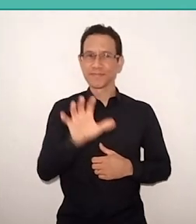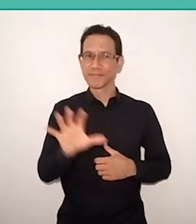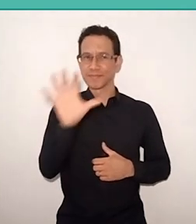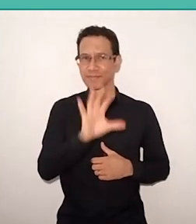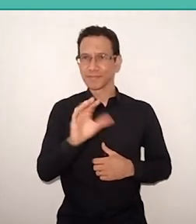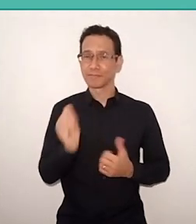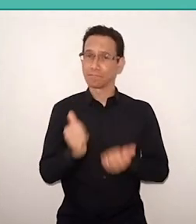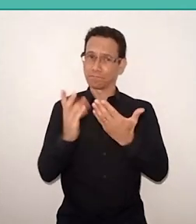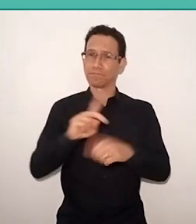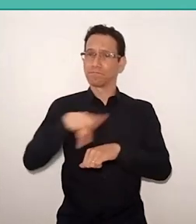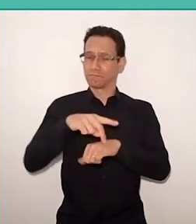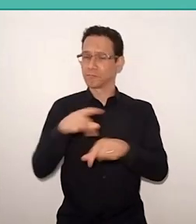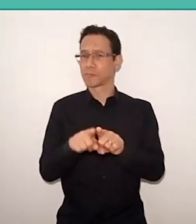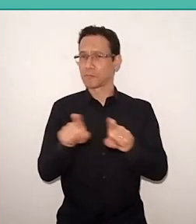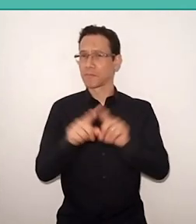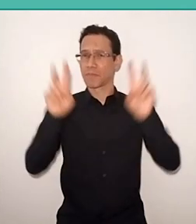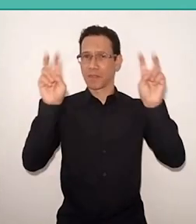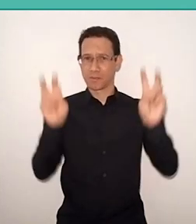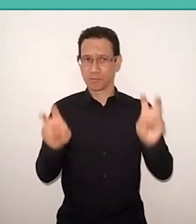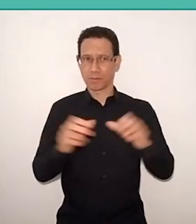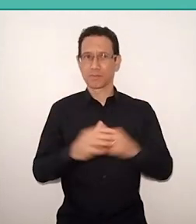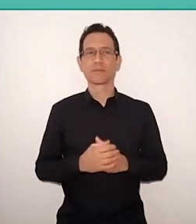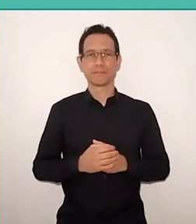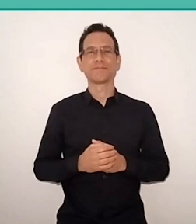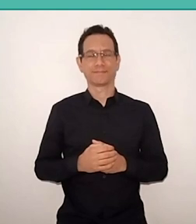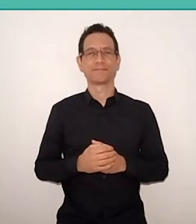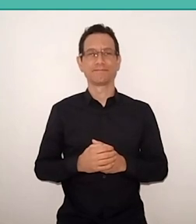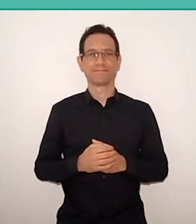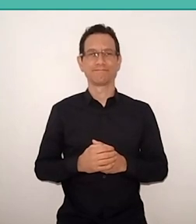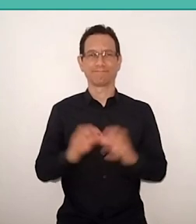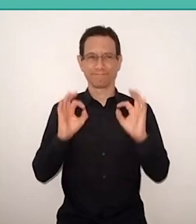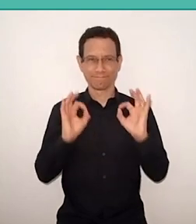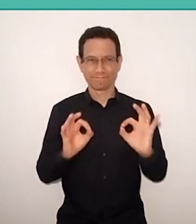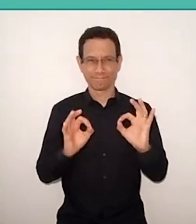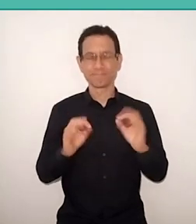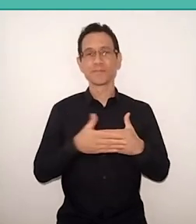around these issues. So it will, without a doubt, a very special opportunity,